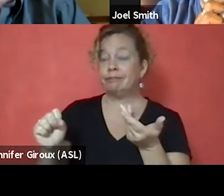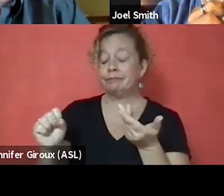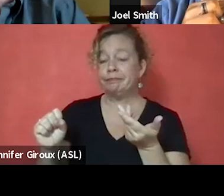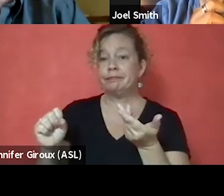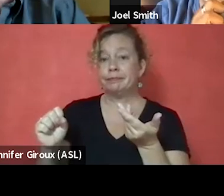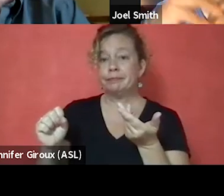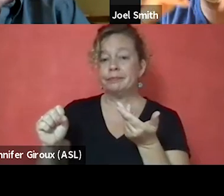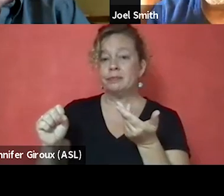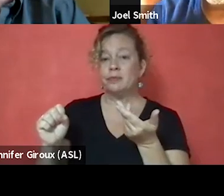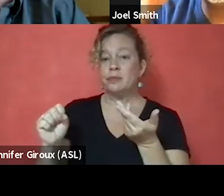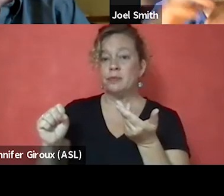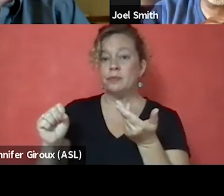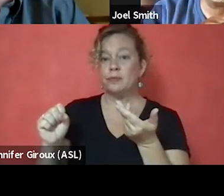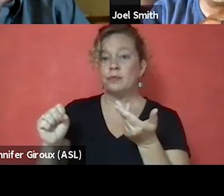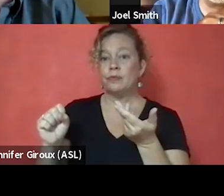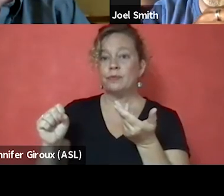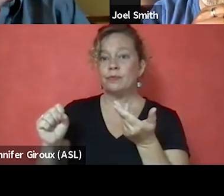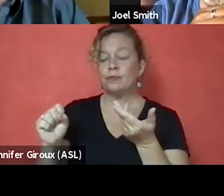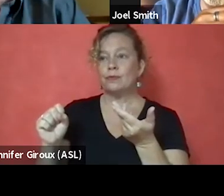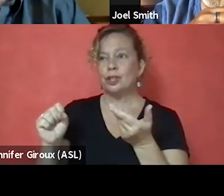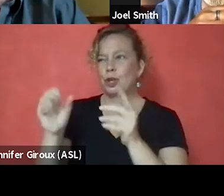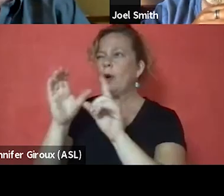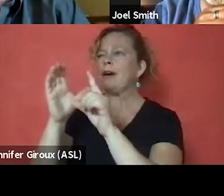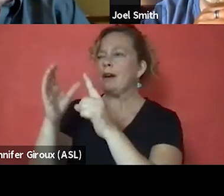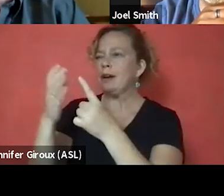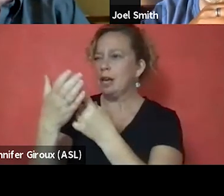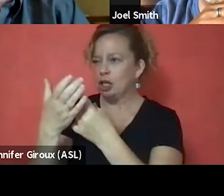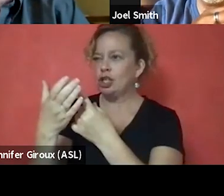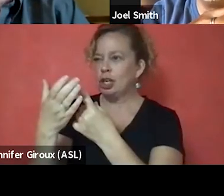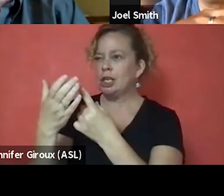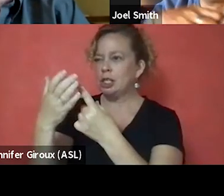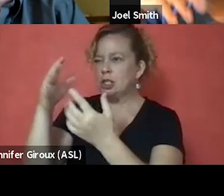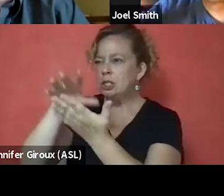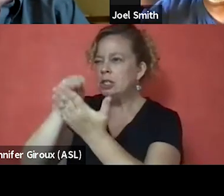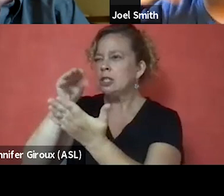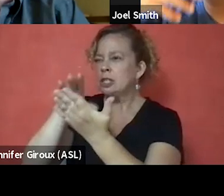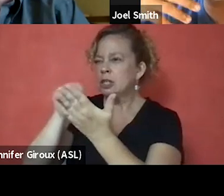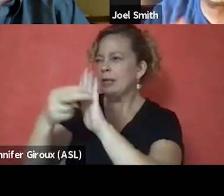you are conditioned to have a stigma or that layer of protection,